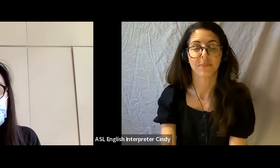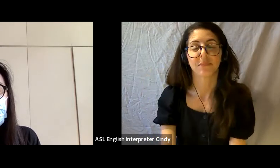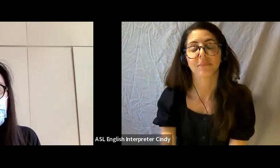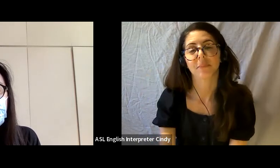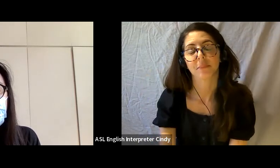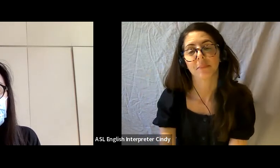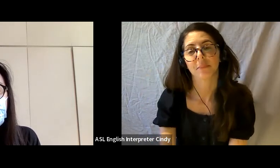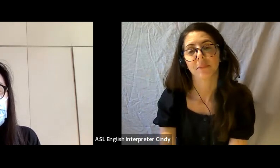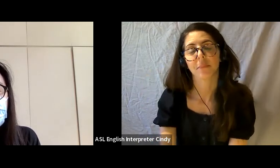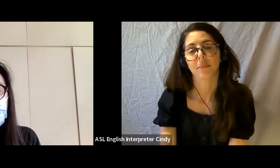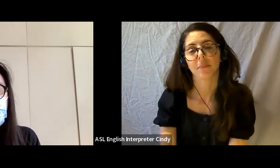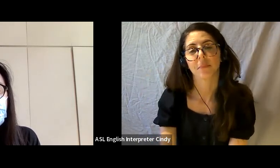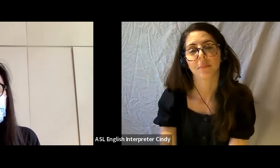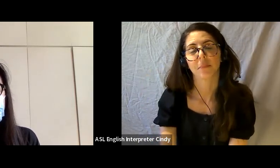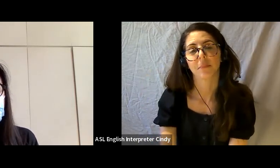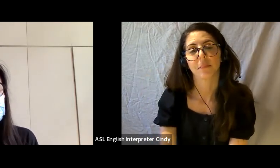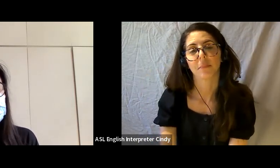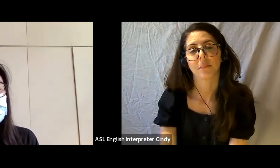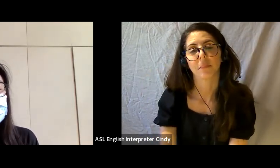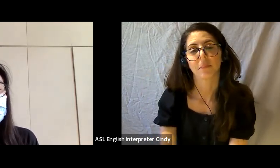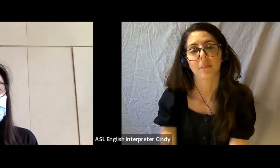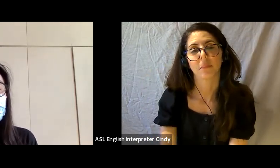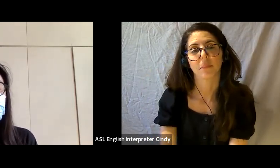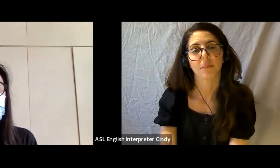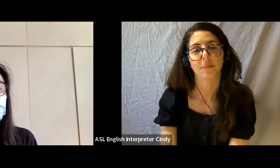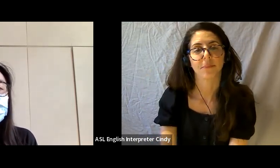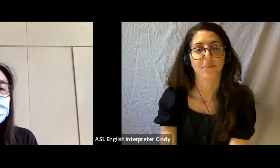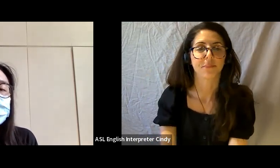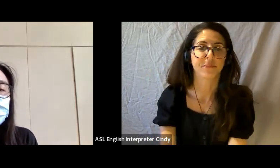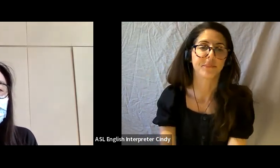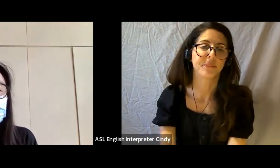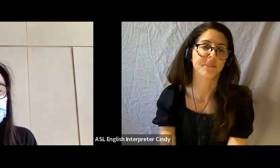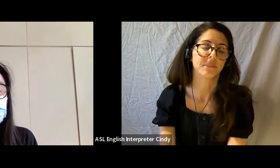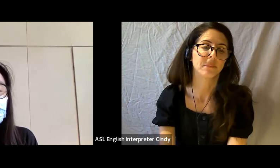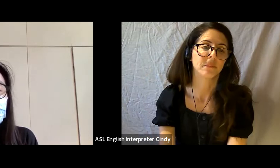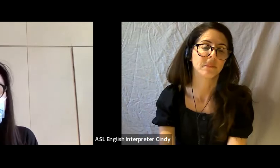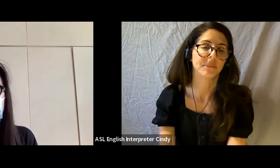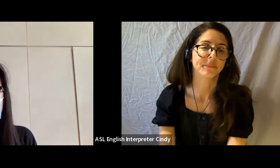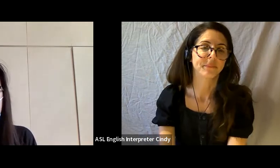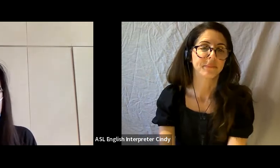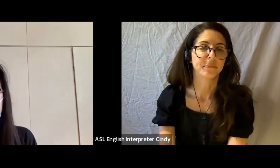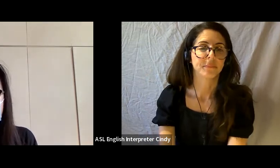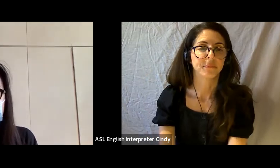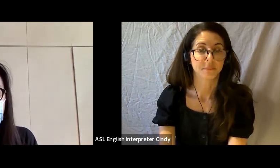This is a shot of the crip ritual exhibition